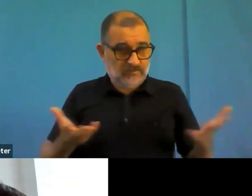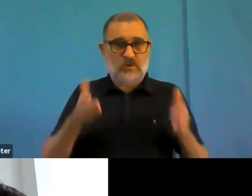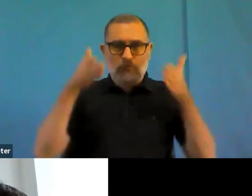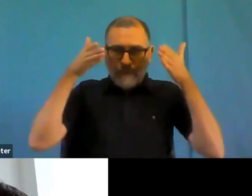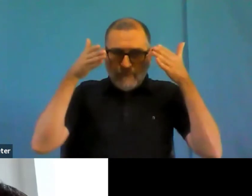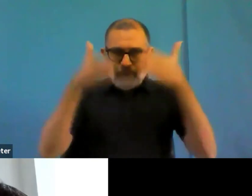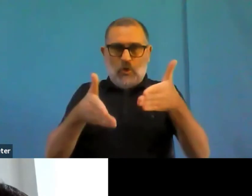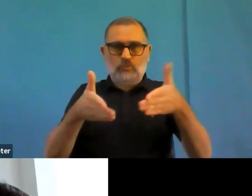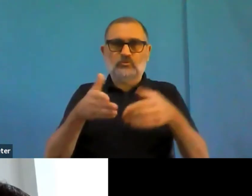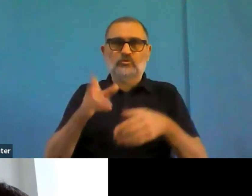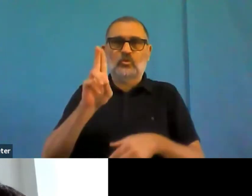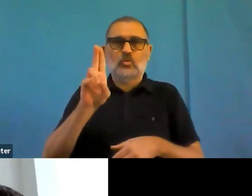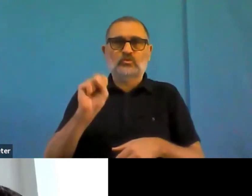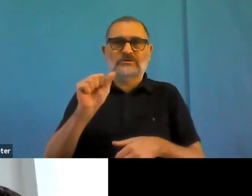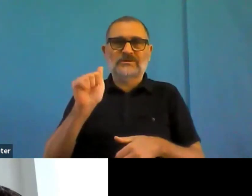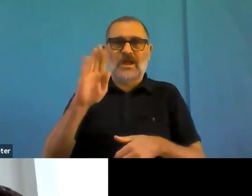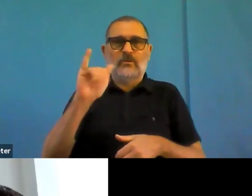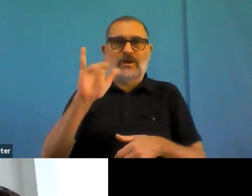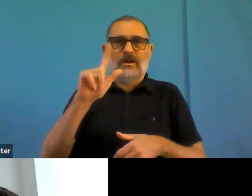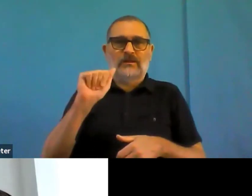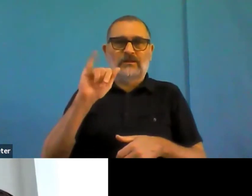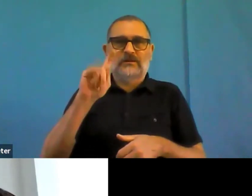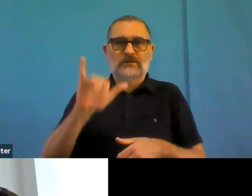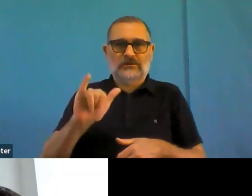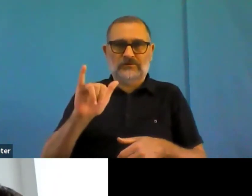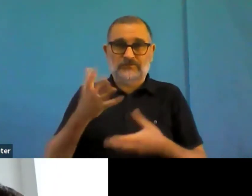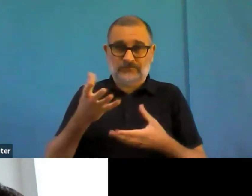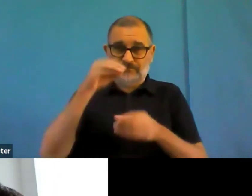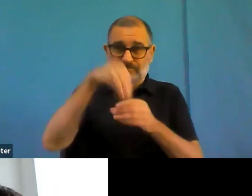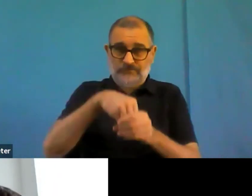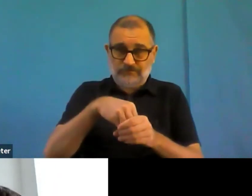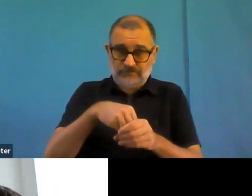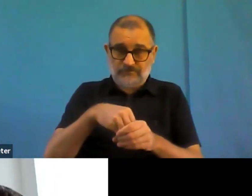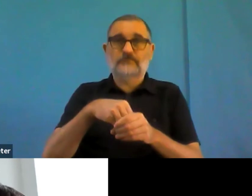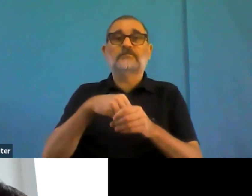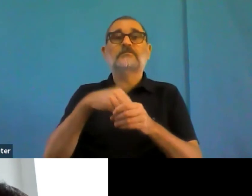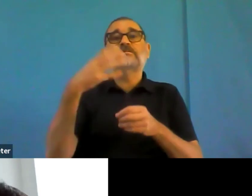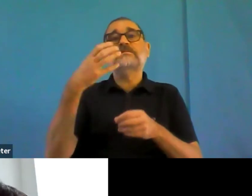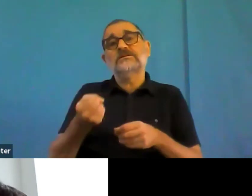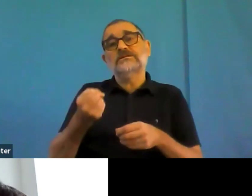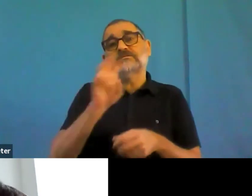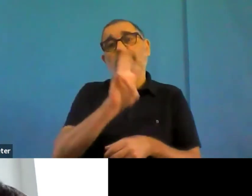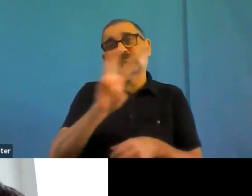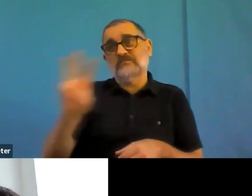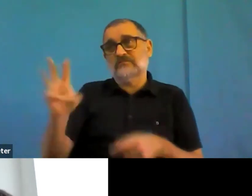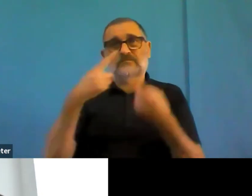technically technically accessible, we should have usability as a criteria rather than just to your technical guidelines.